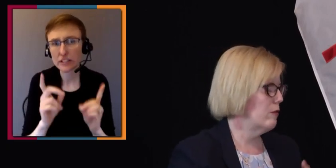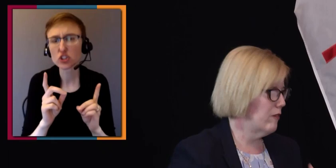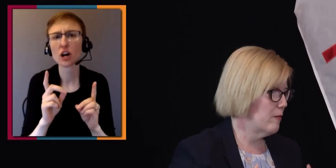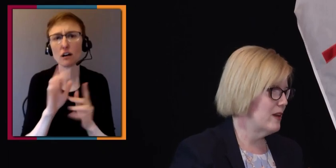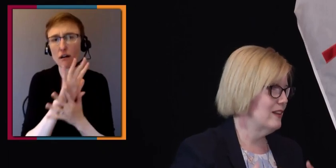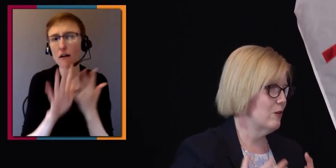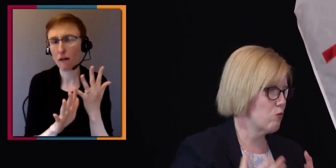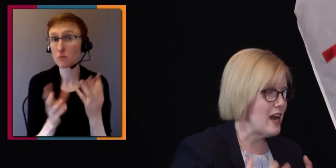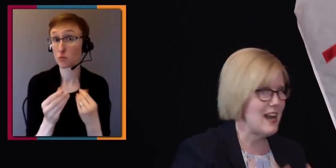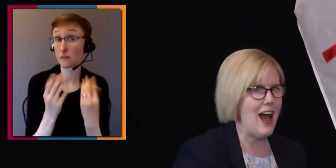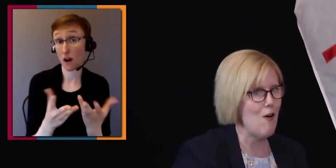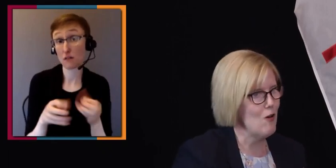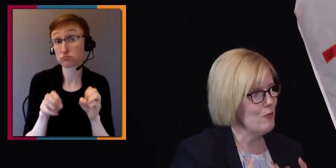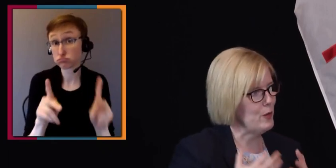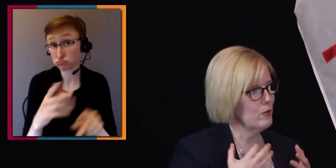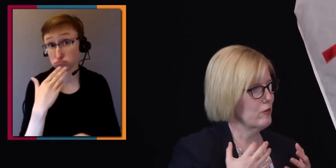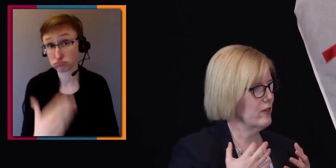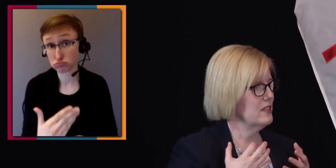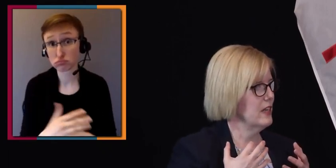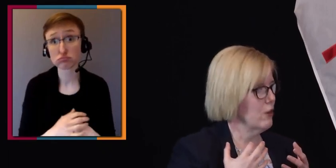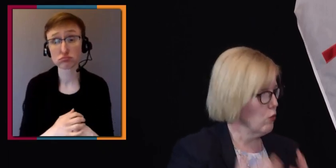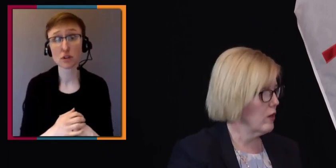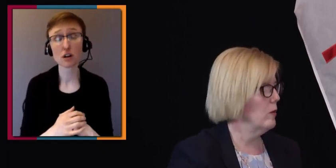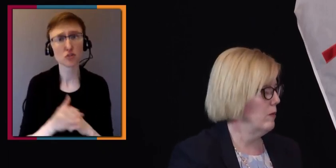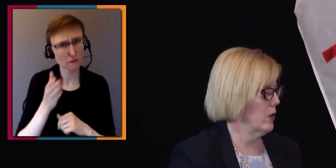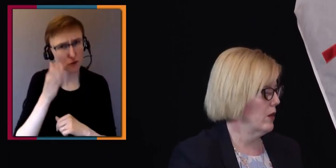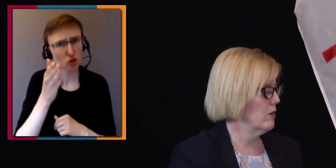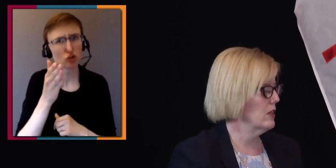But fundamentally, right now, people are facing incredible barriers